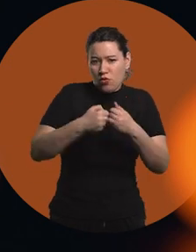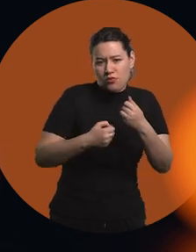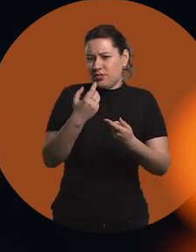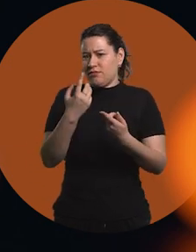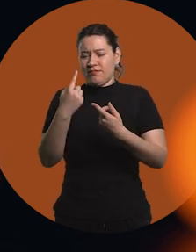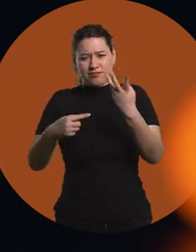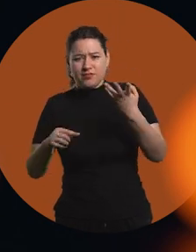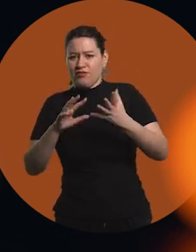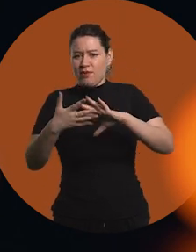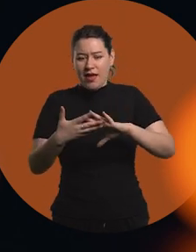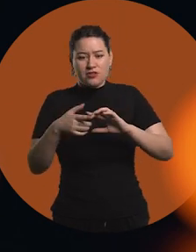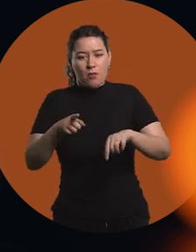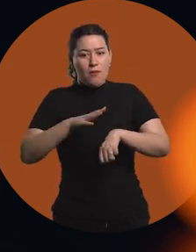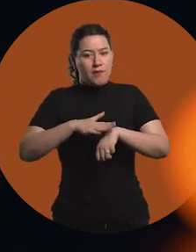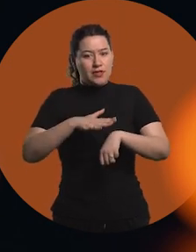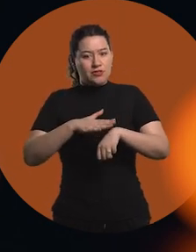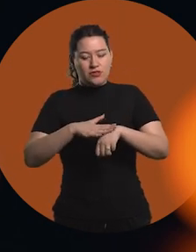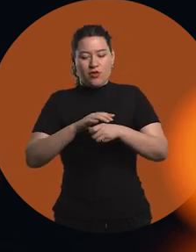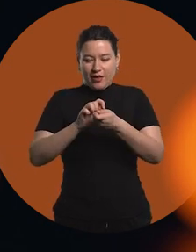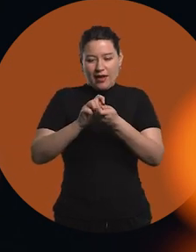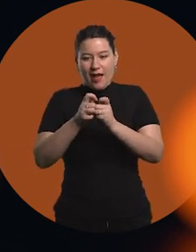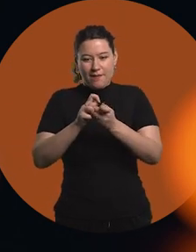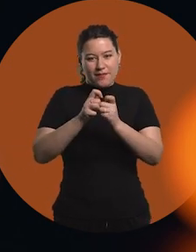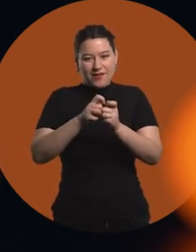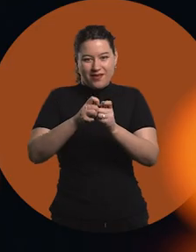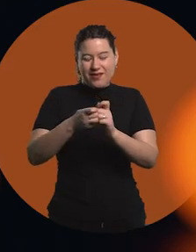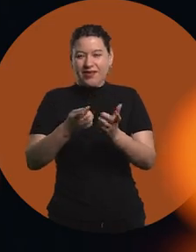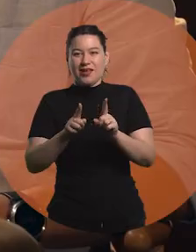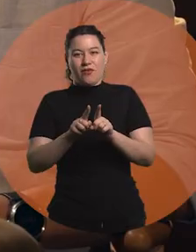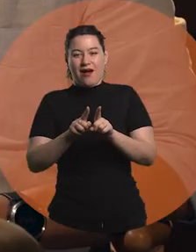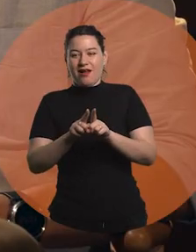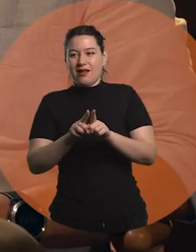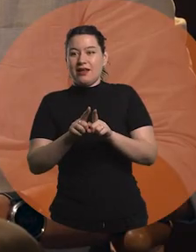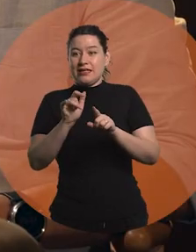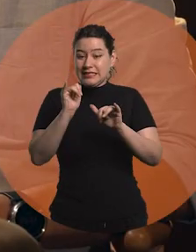So I think we are at a crucial moment in that sense.